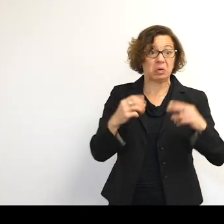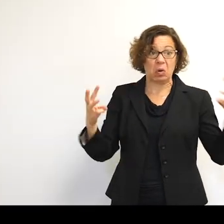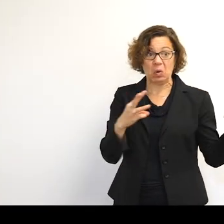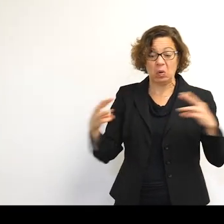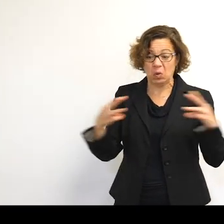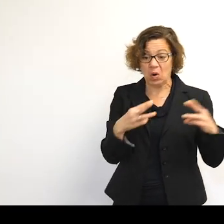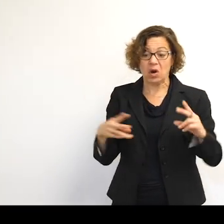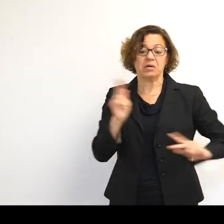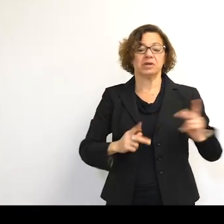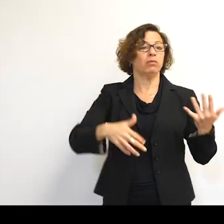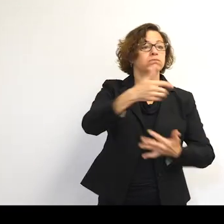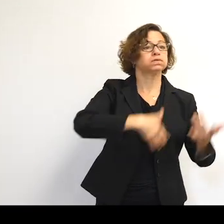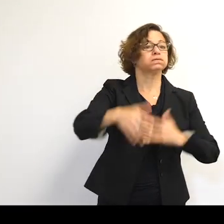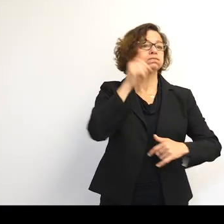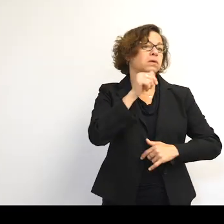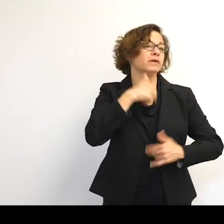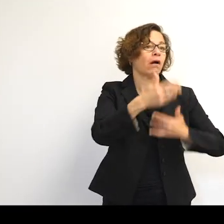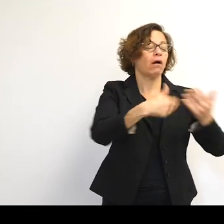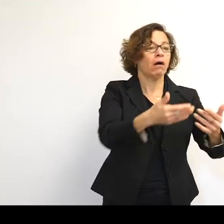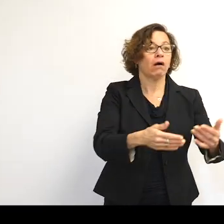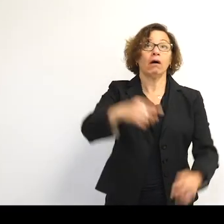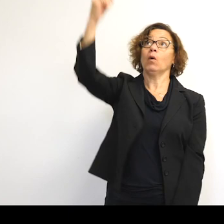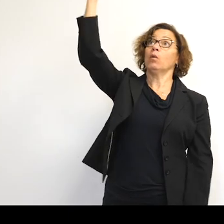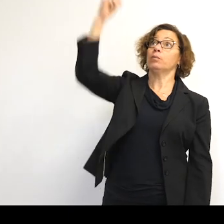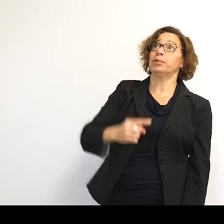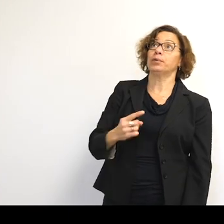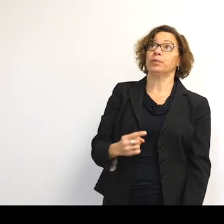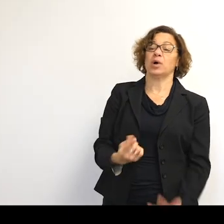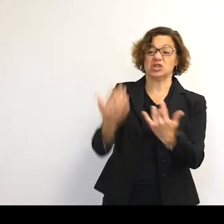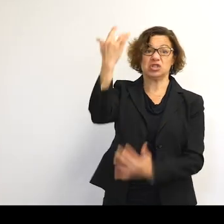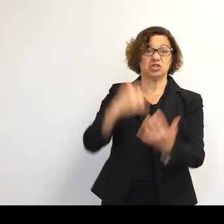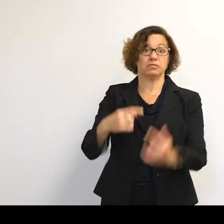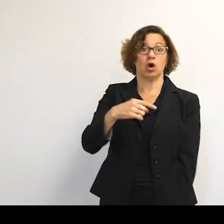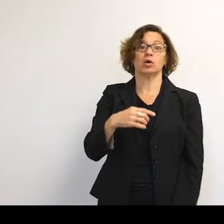and then suddenly, something appears to come from the sky. It's smoking. It's covered in Russian writing.